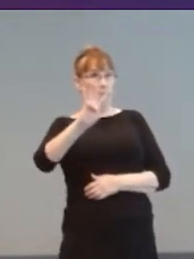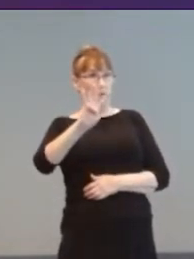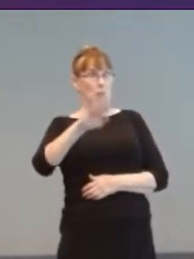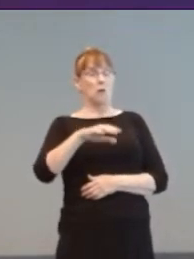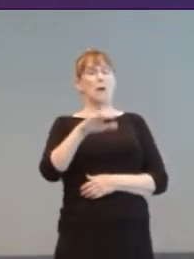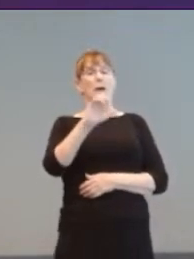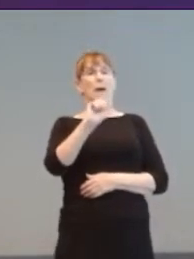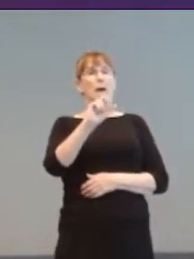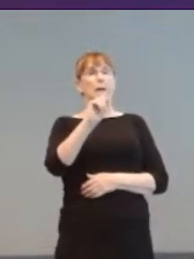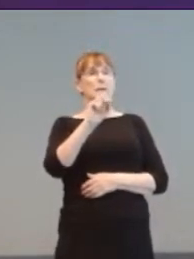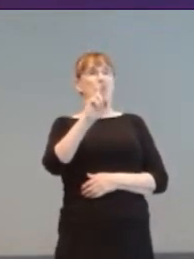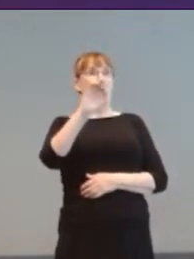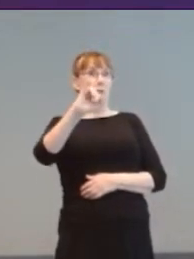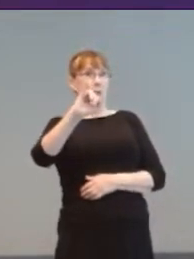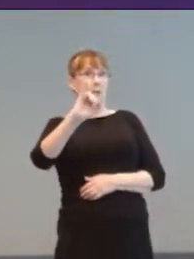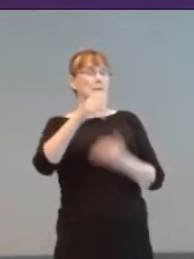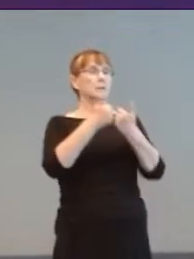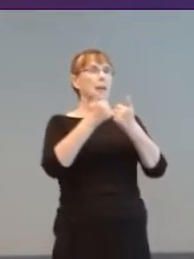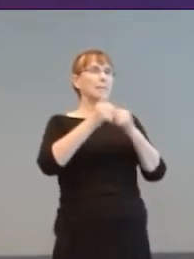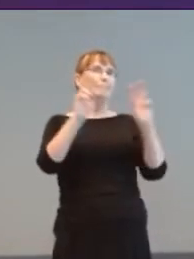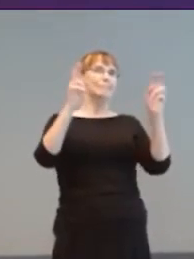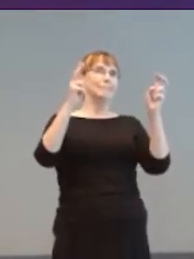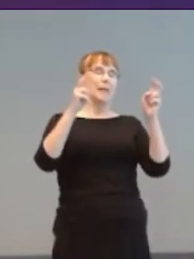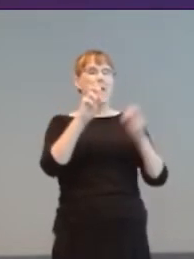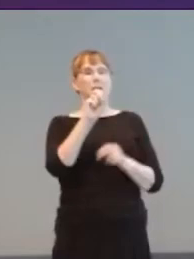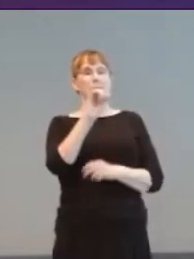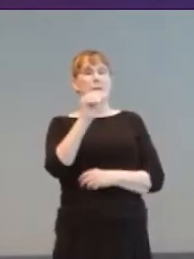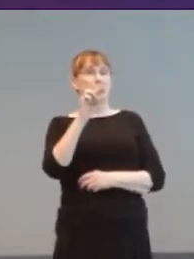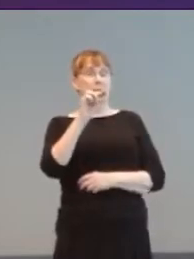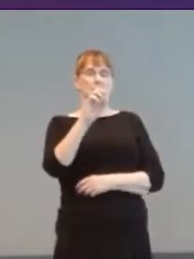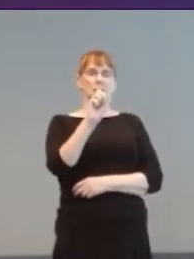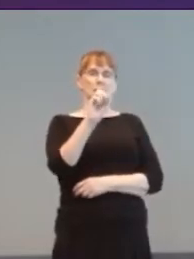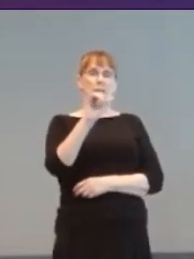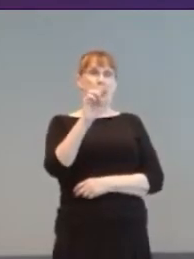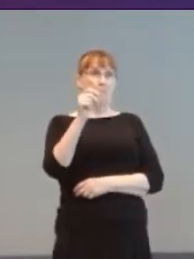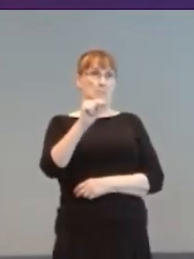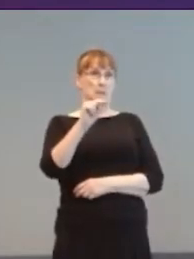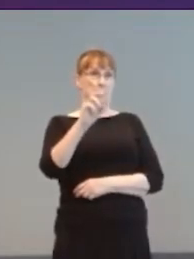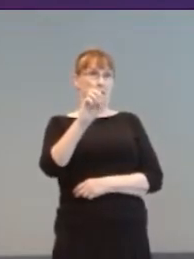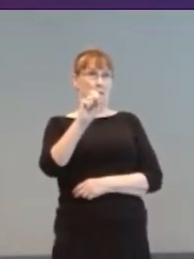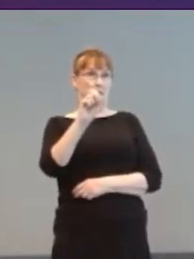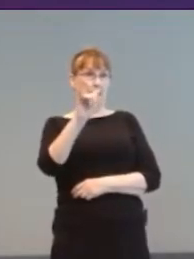four buttons. Unique lights and sounds made this blind accessible, likely more by